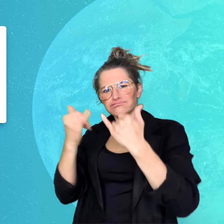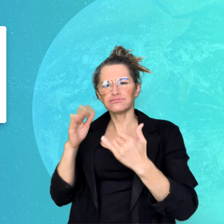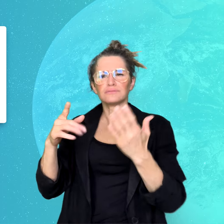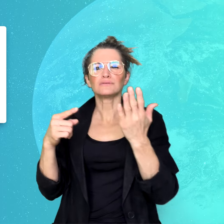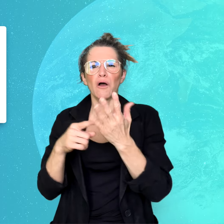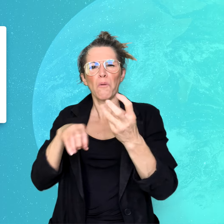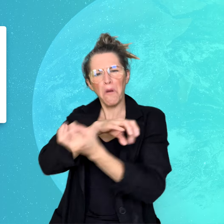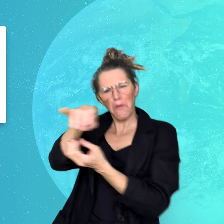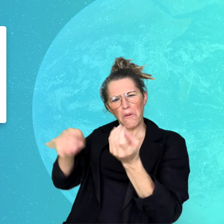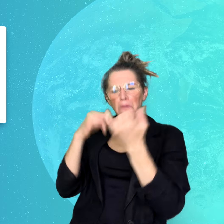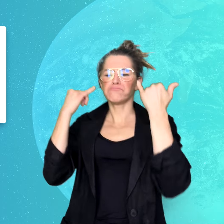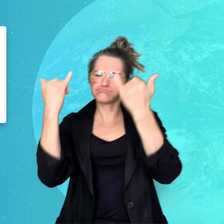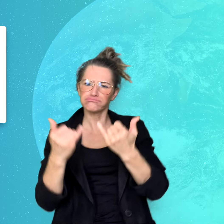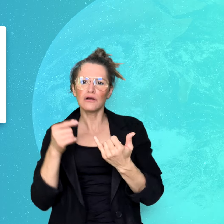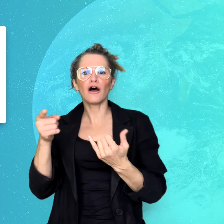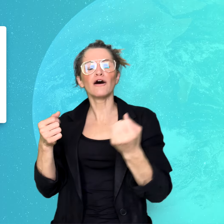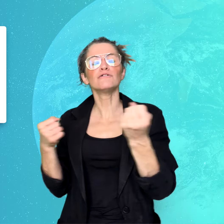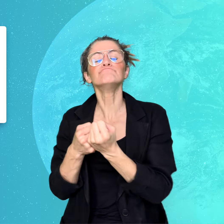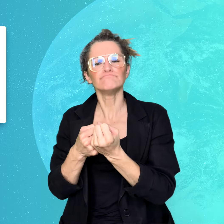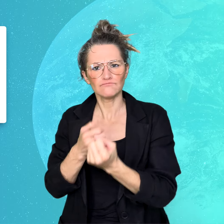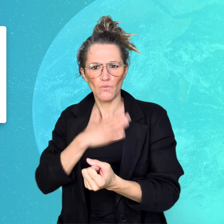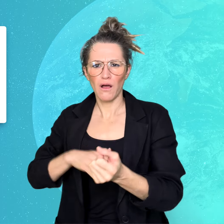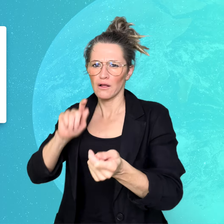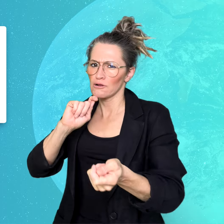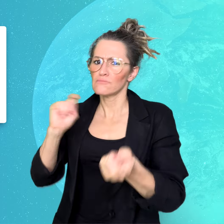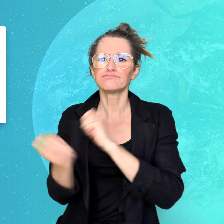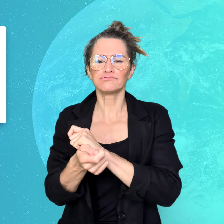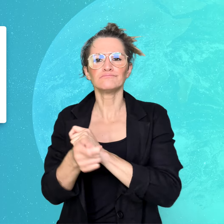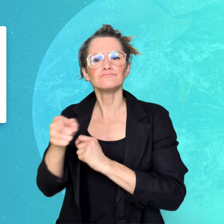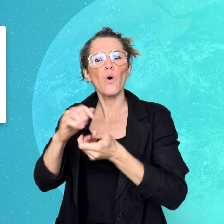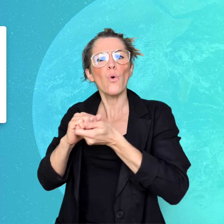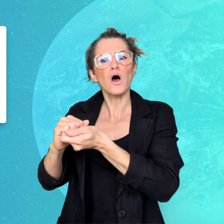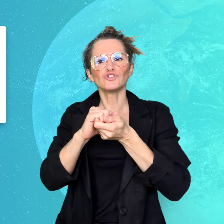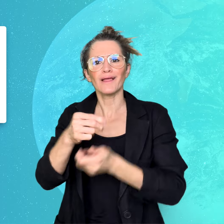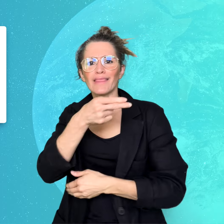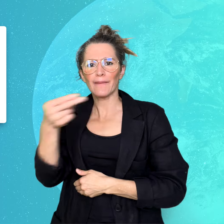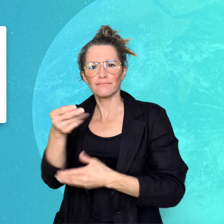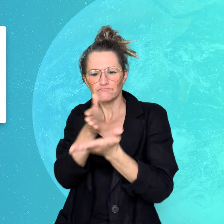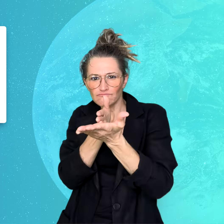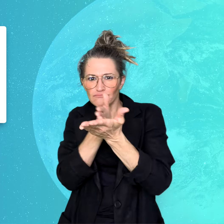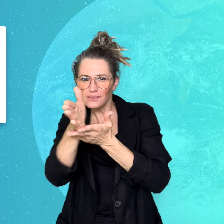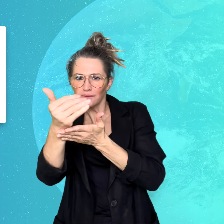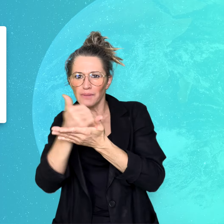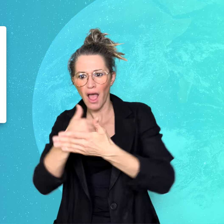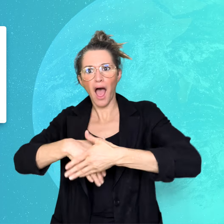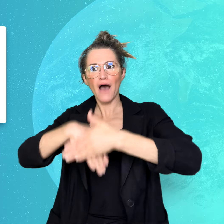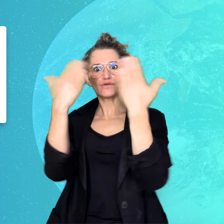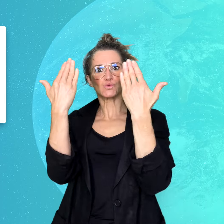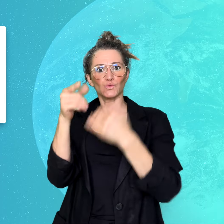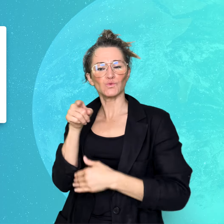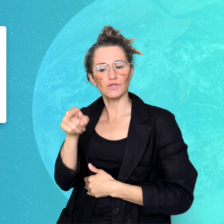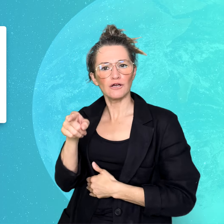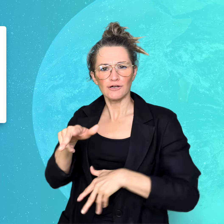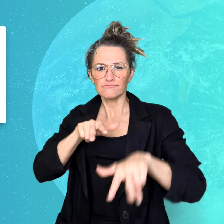Afternoon, the party aimed to create nightlife spaces that